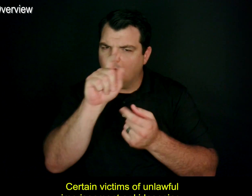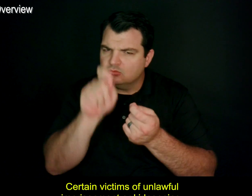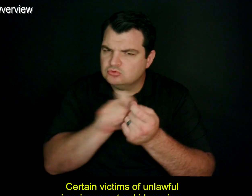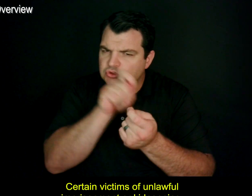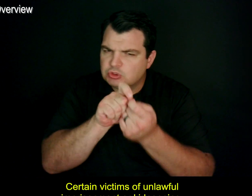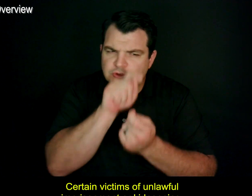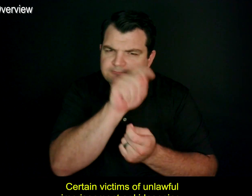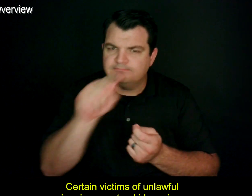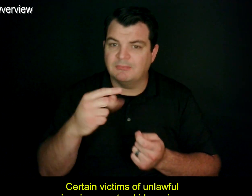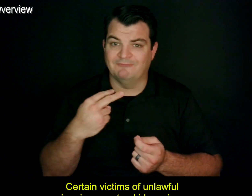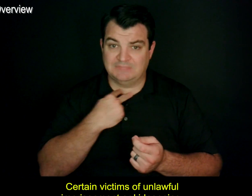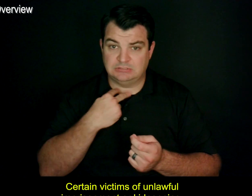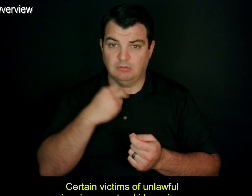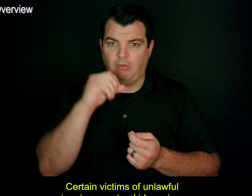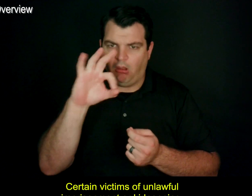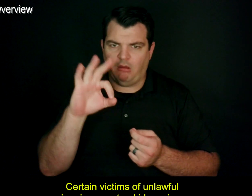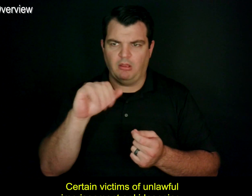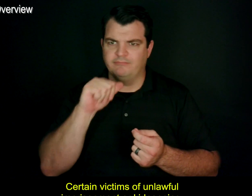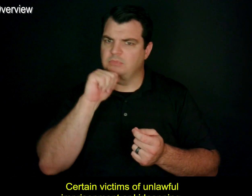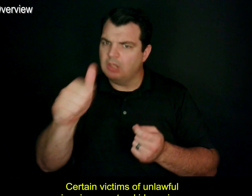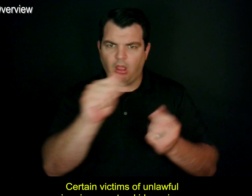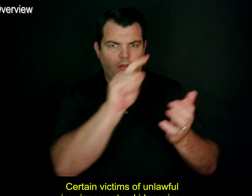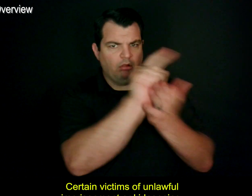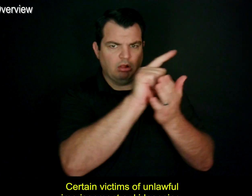Certain victims of unlawful imprisonment or kidnapping.